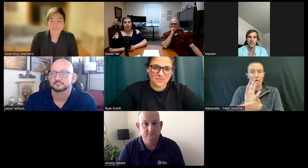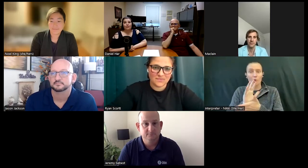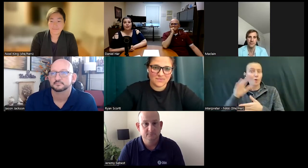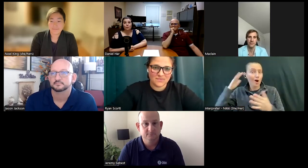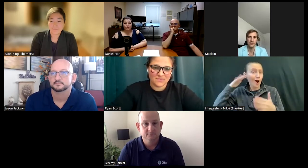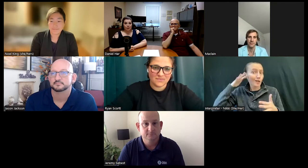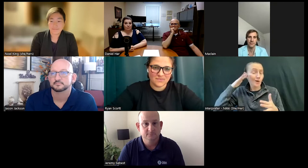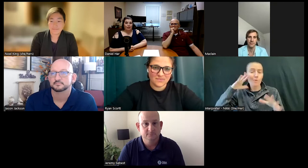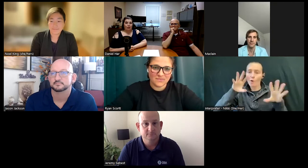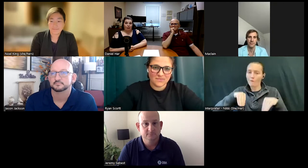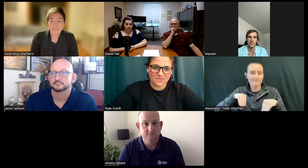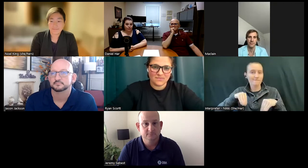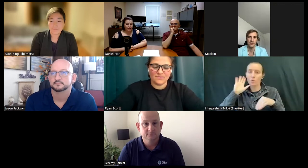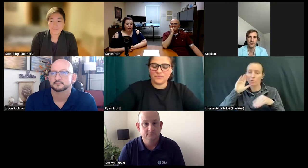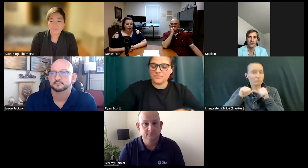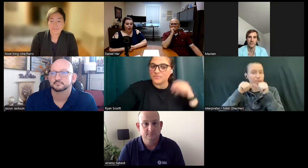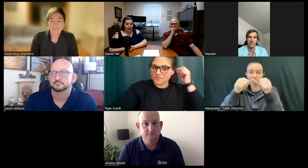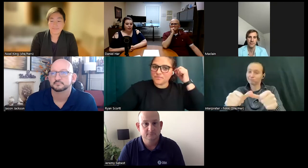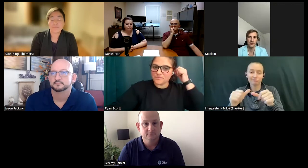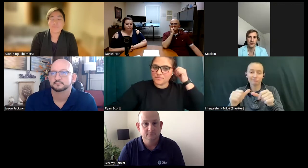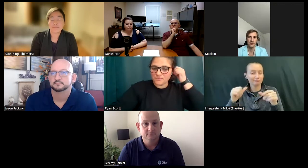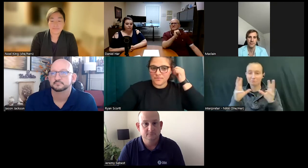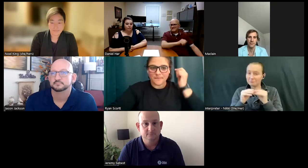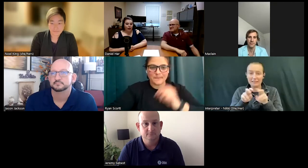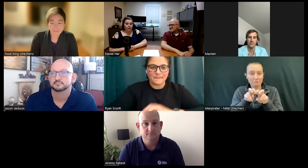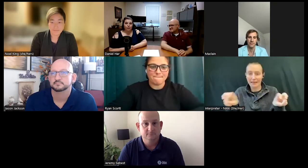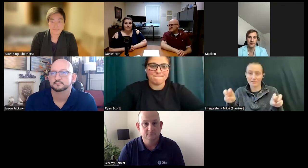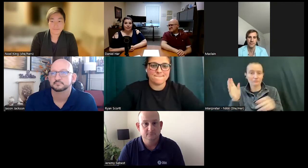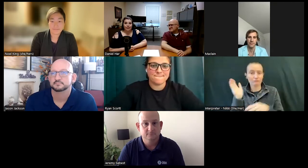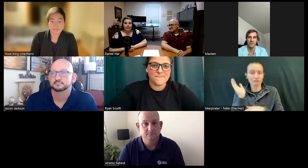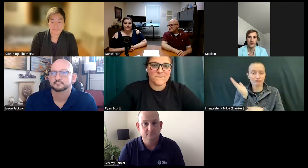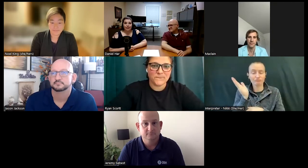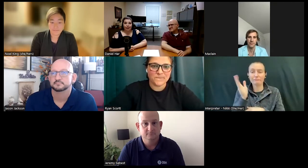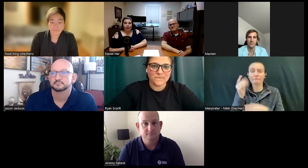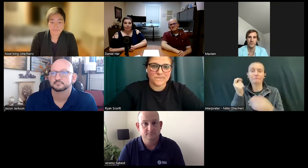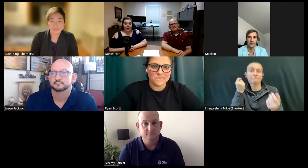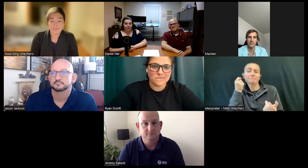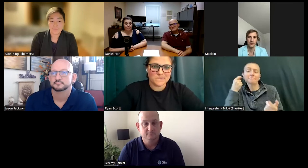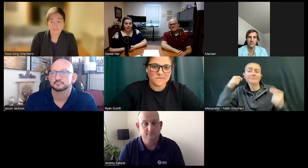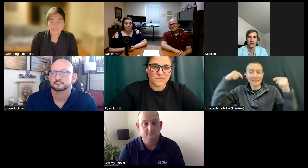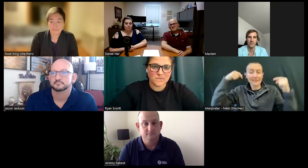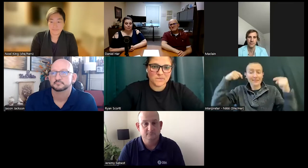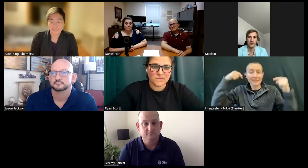turned off. It will remain off. As you can see this panel is being